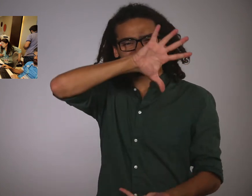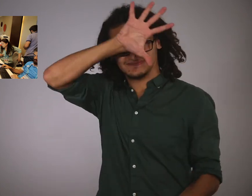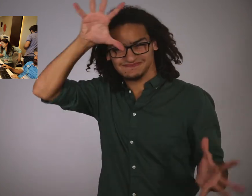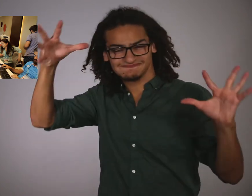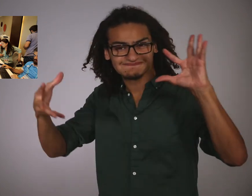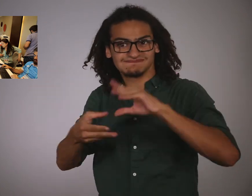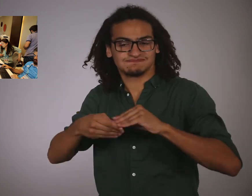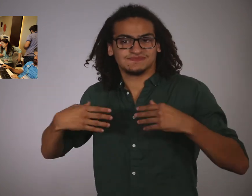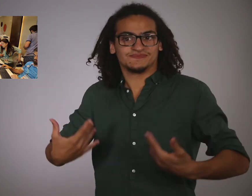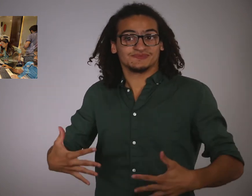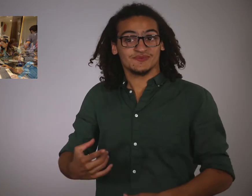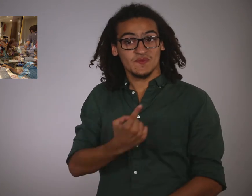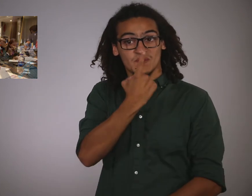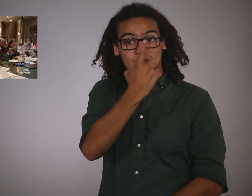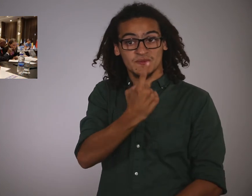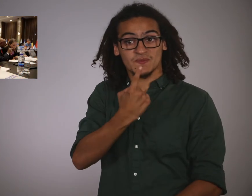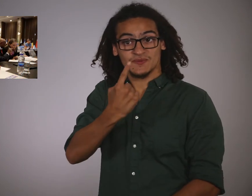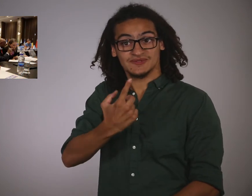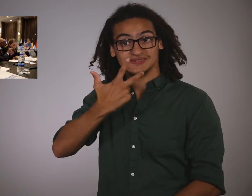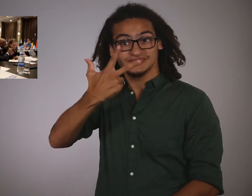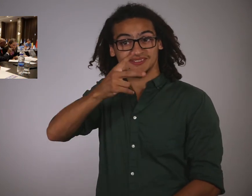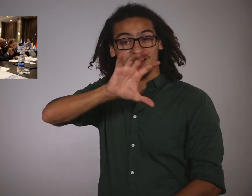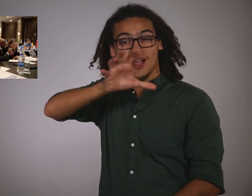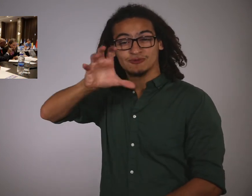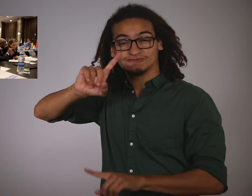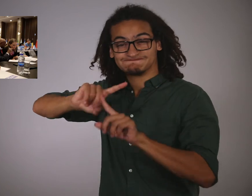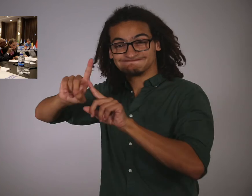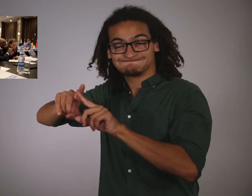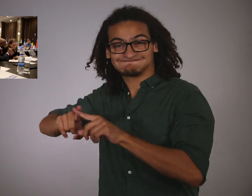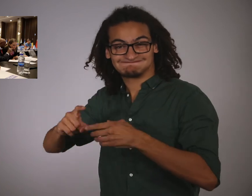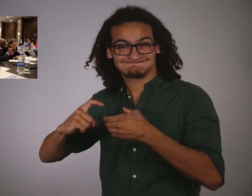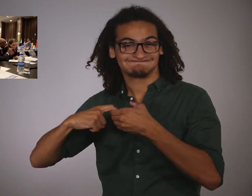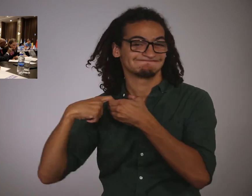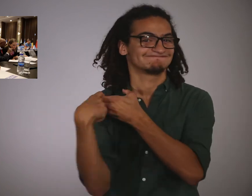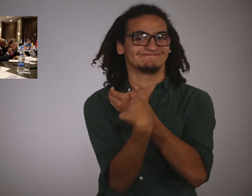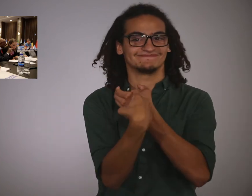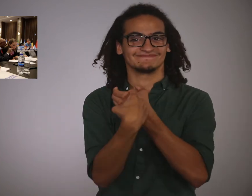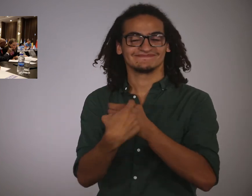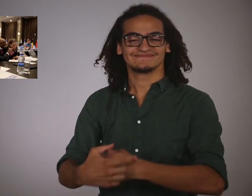The official count of members is now at 113 countries.